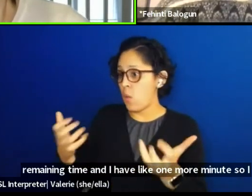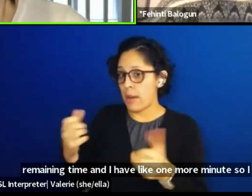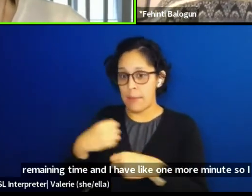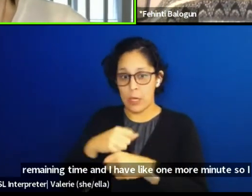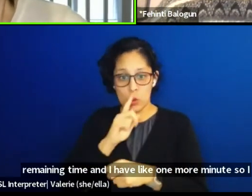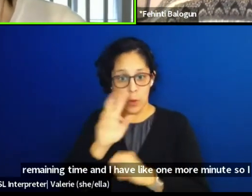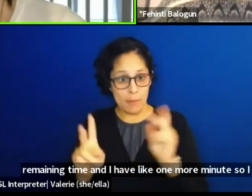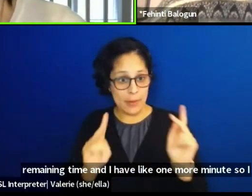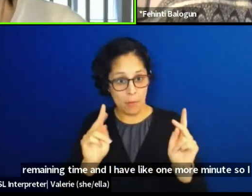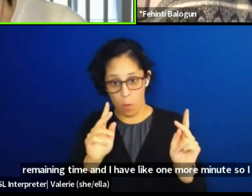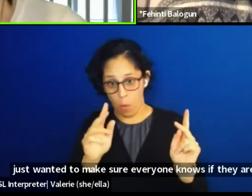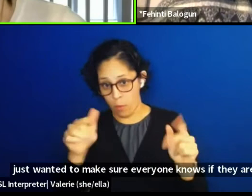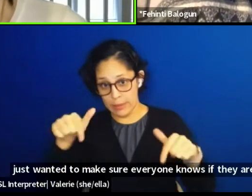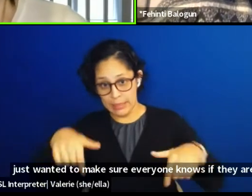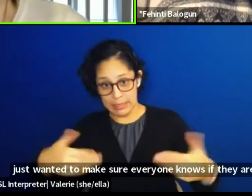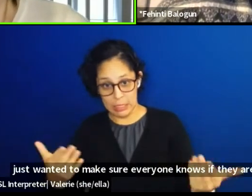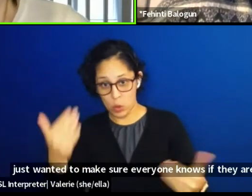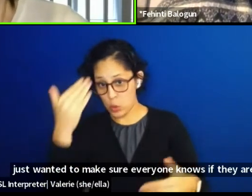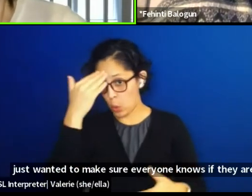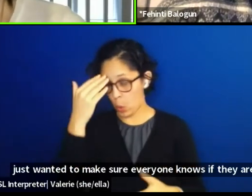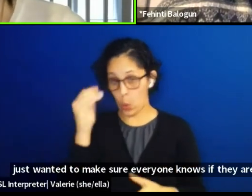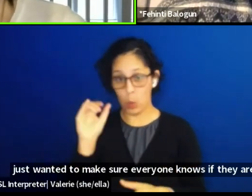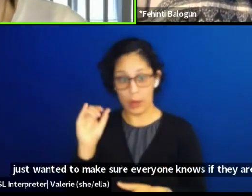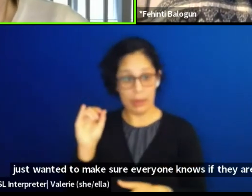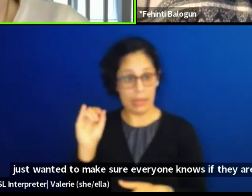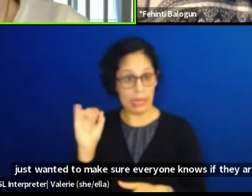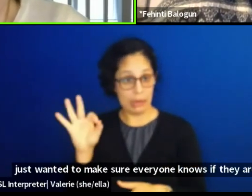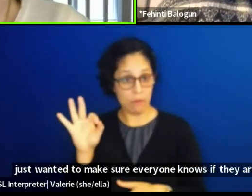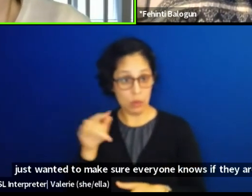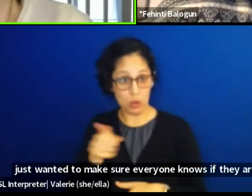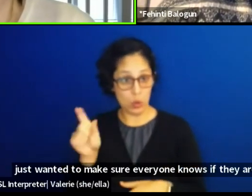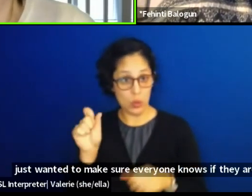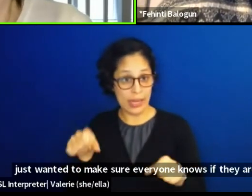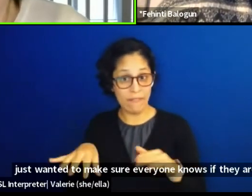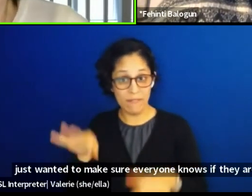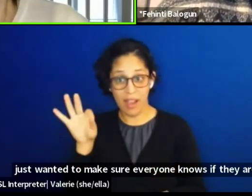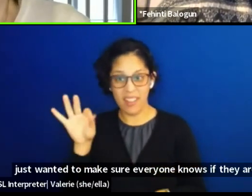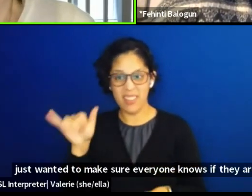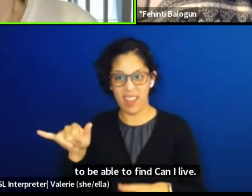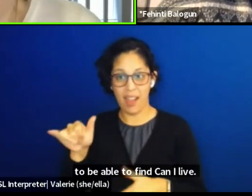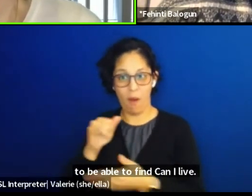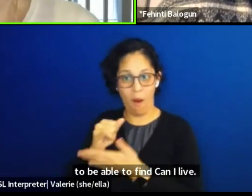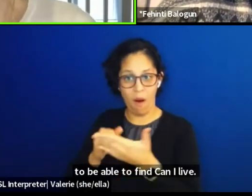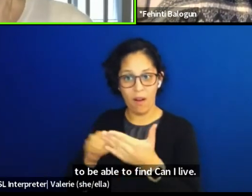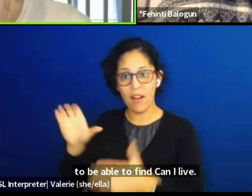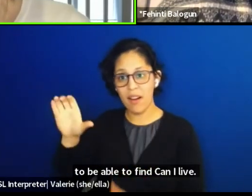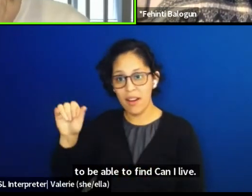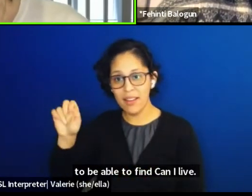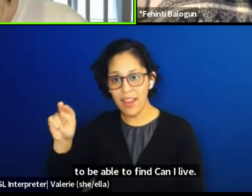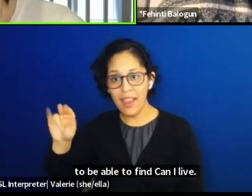if they are gonna be able to find, "Can I Live," somewhere online anytime soon,